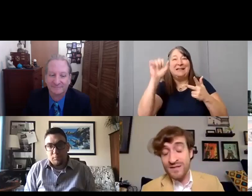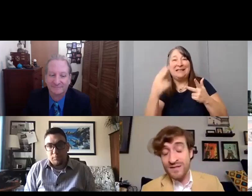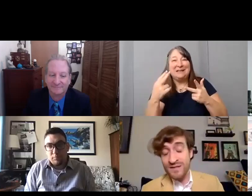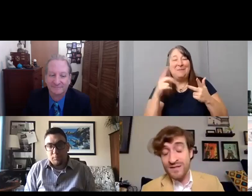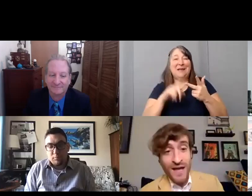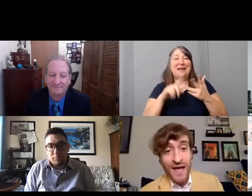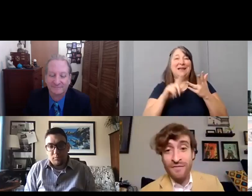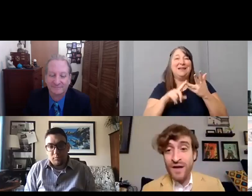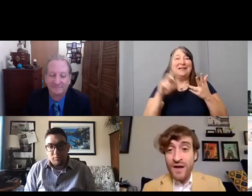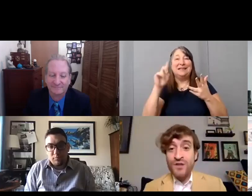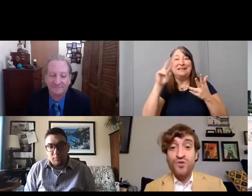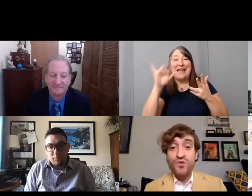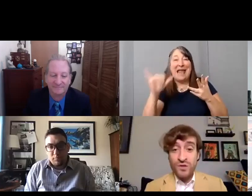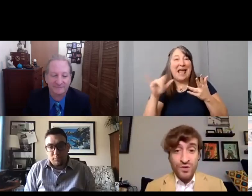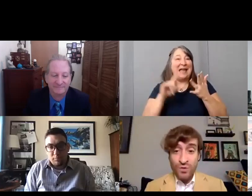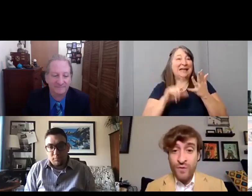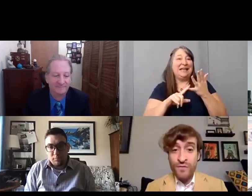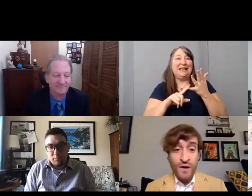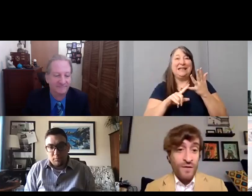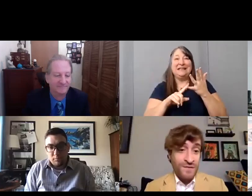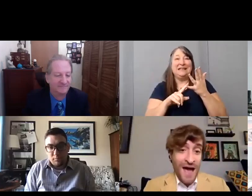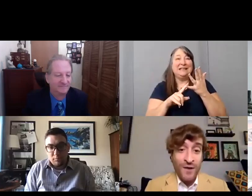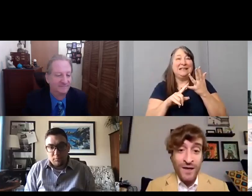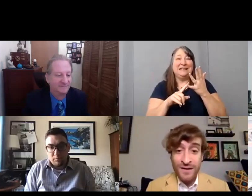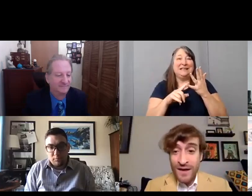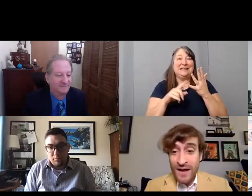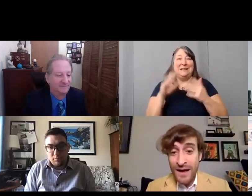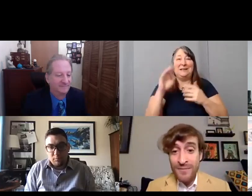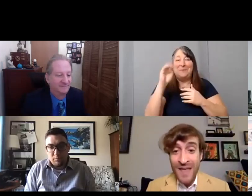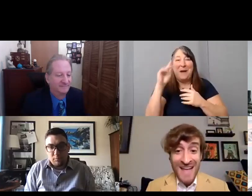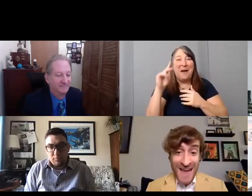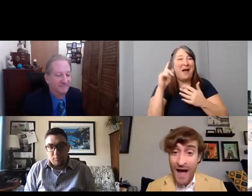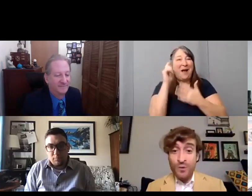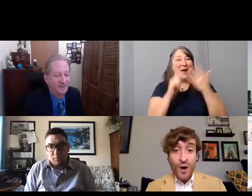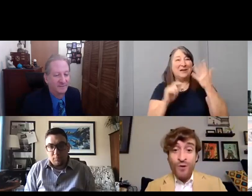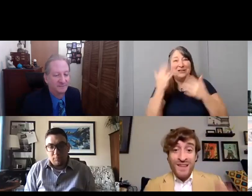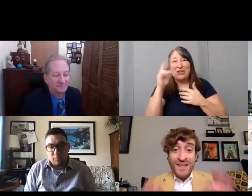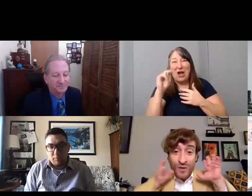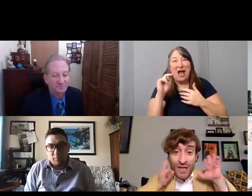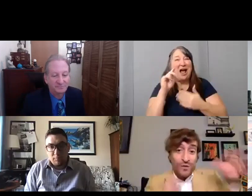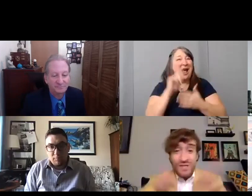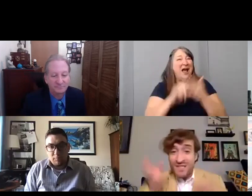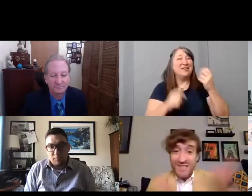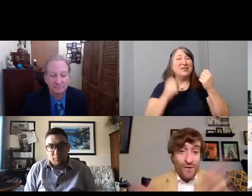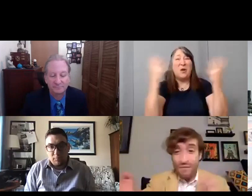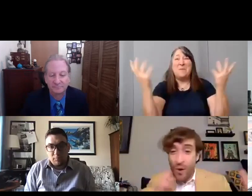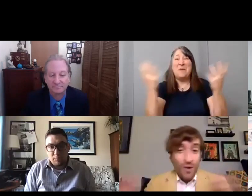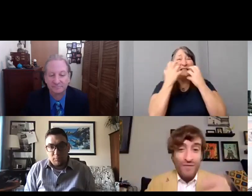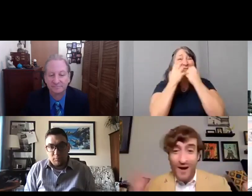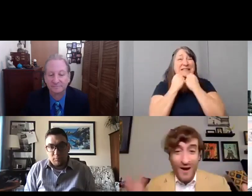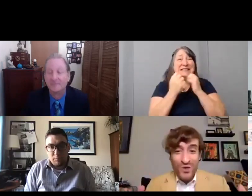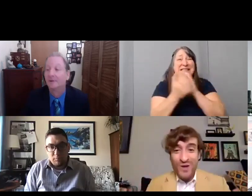I mean, you really have a treasure trove of talent. Um and now knowing that you can use this talent from all over the country